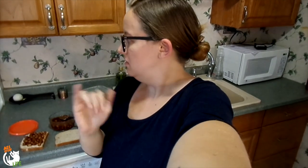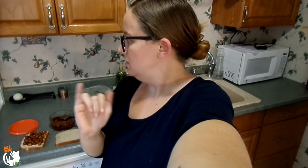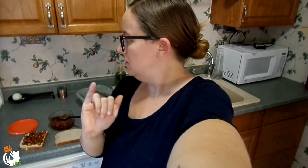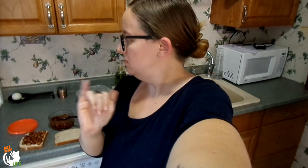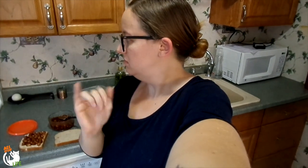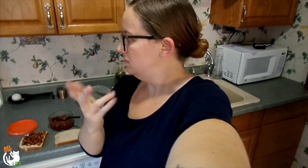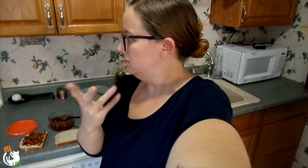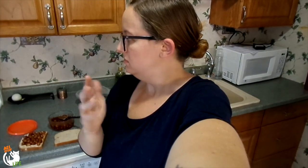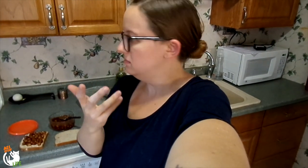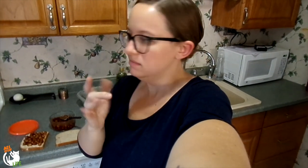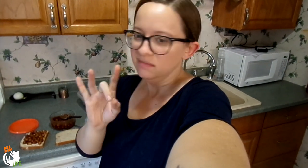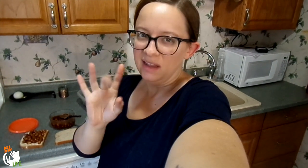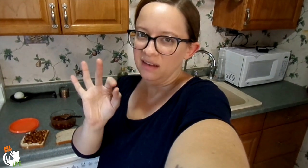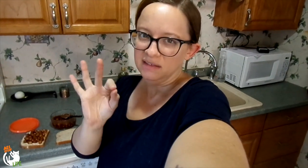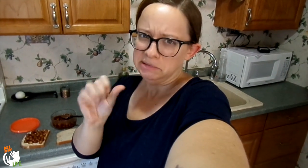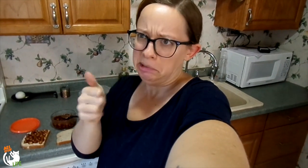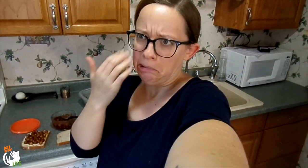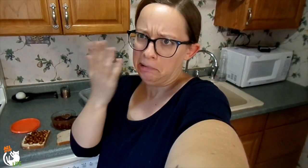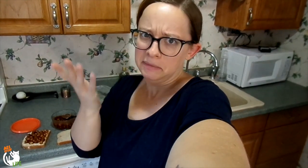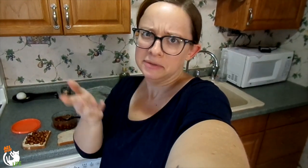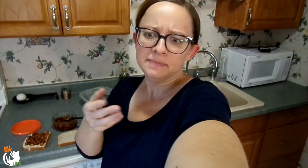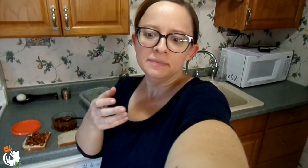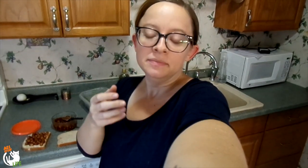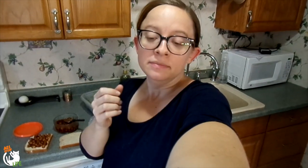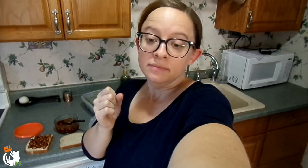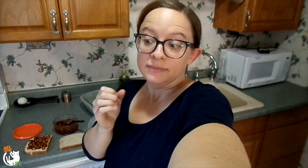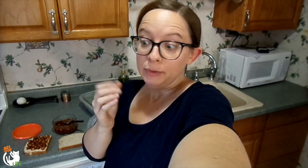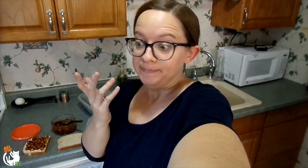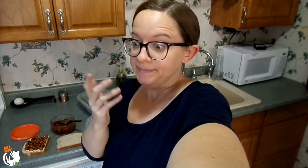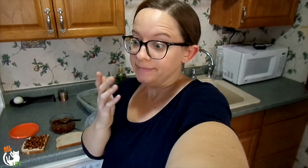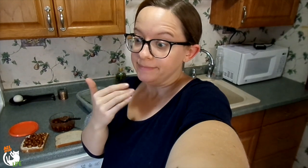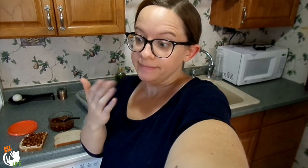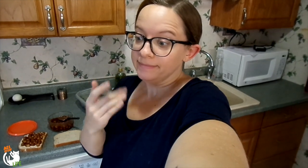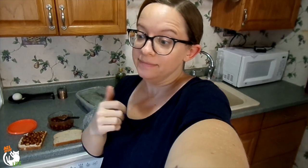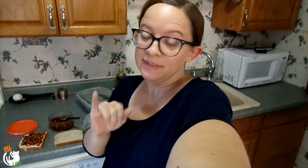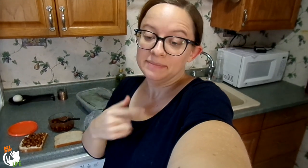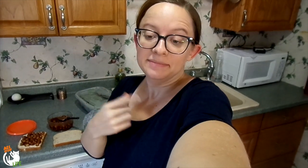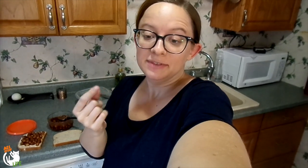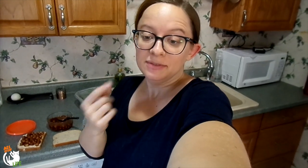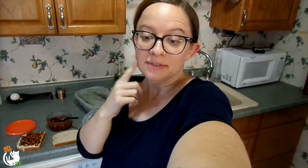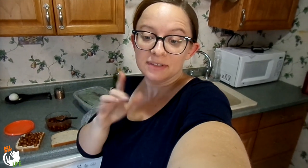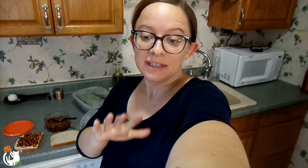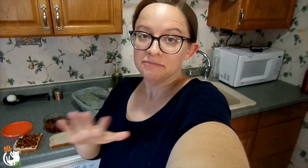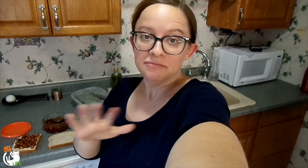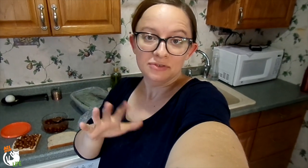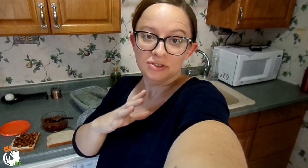So she'll probably get here like 8, 9, 10... I don't know. Anyways that's what I'm doing.